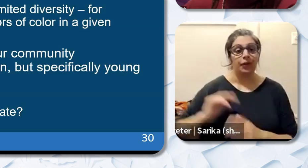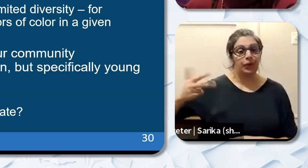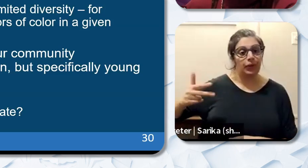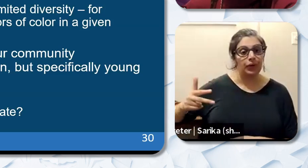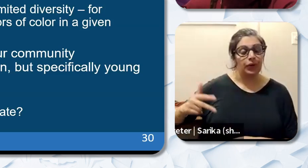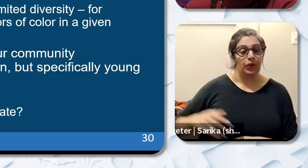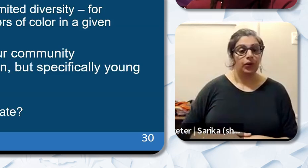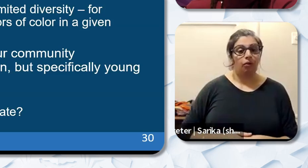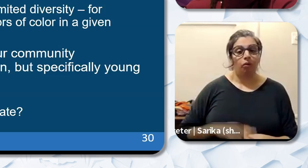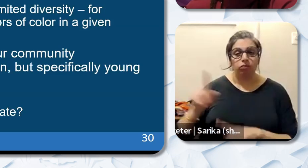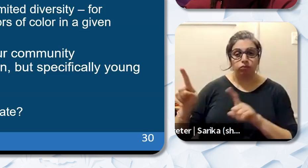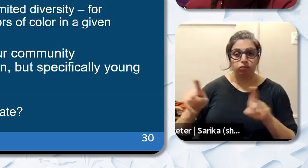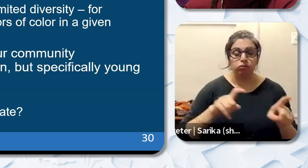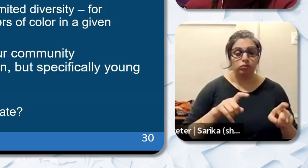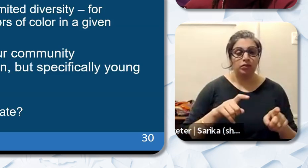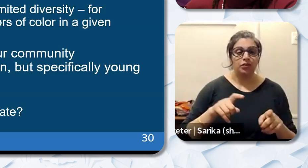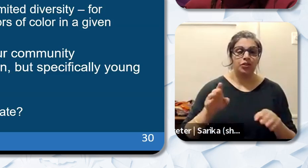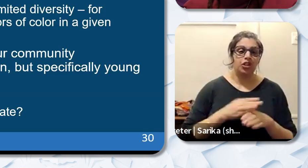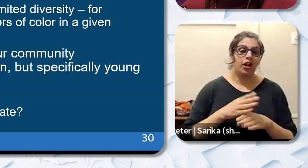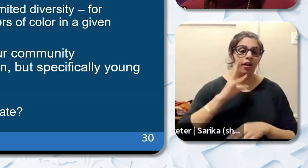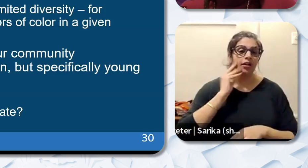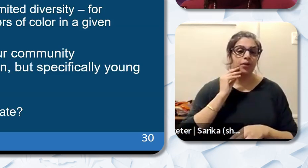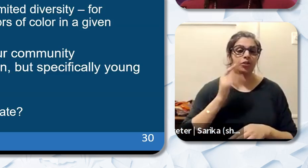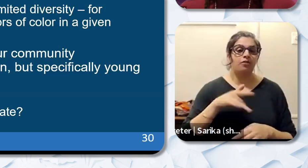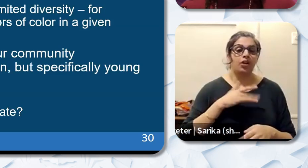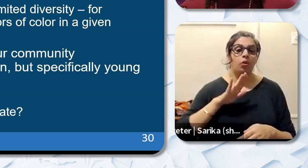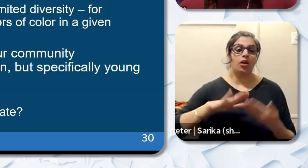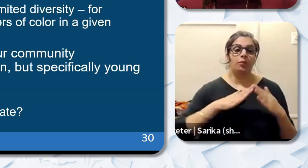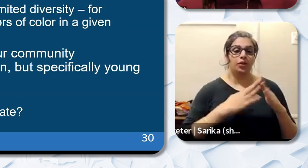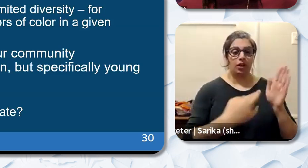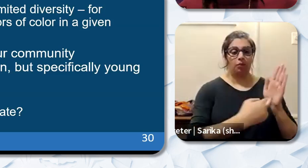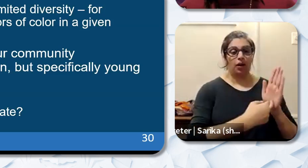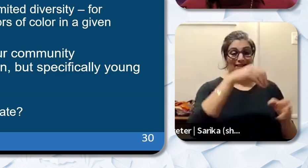panelists to share an experience when they felt that their community representation and education